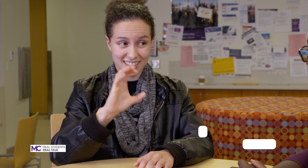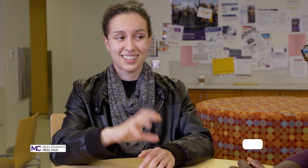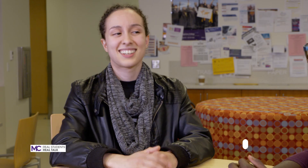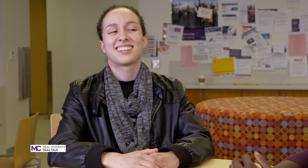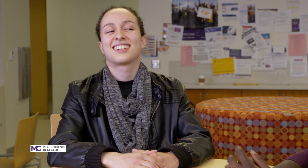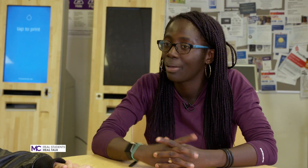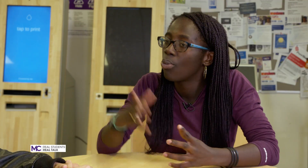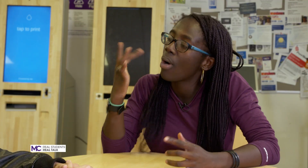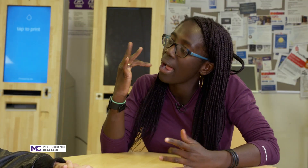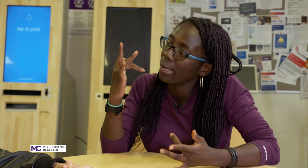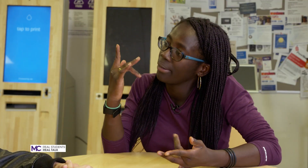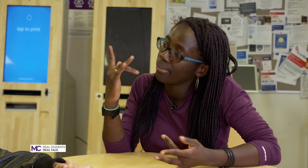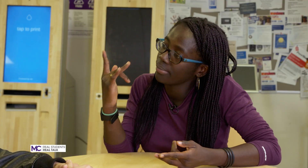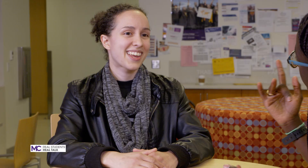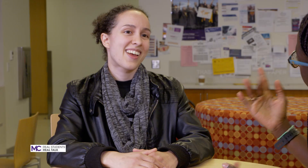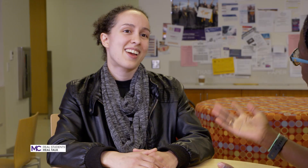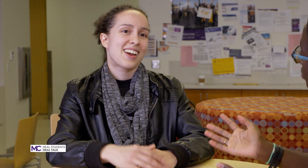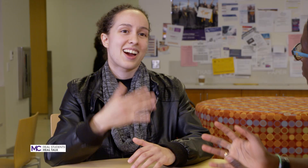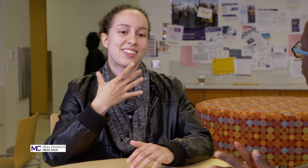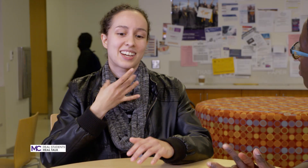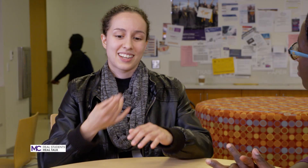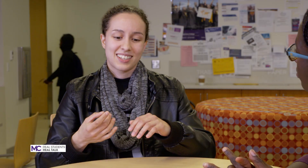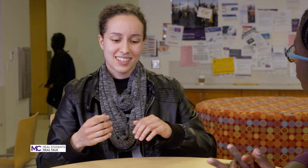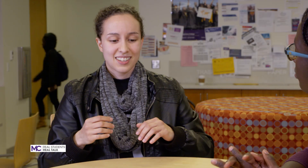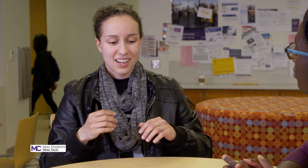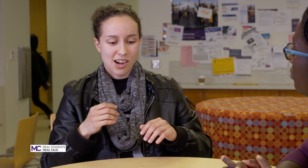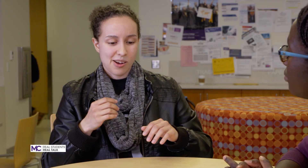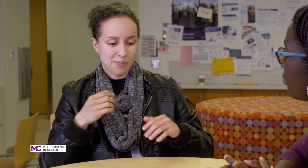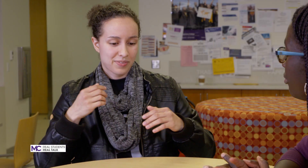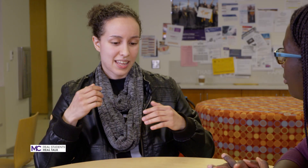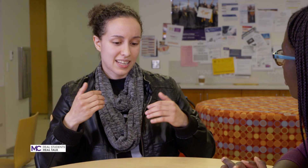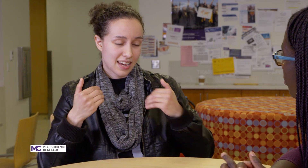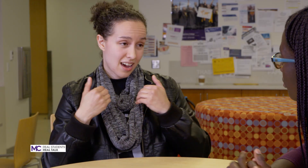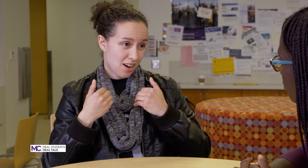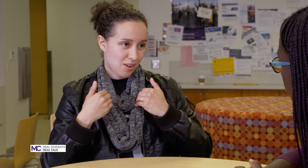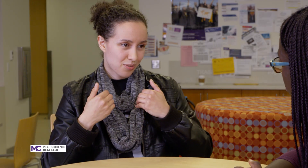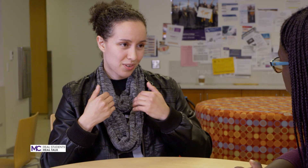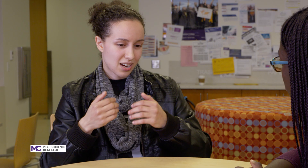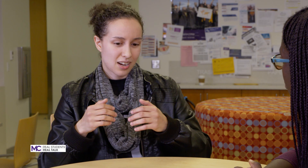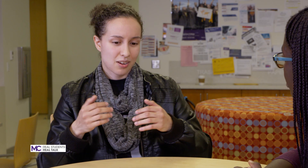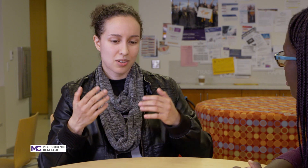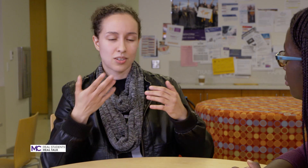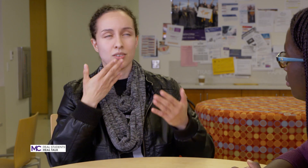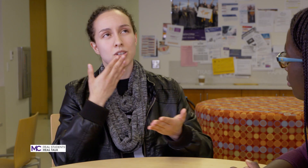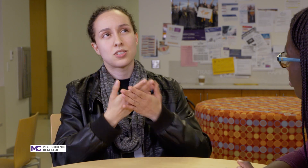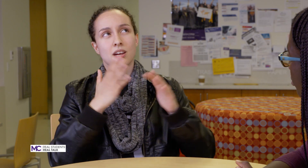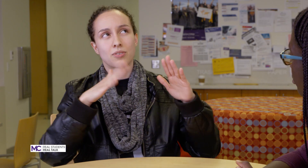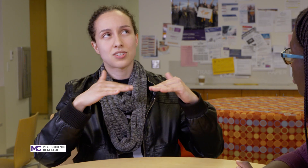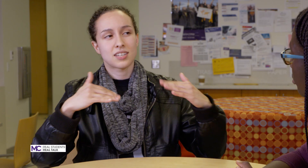why I like that they have good diversity